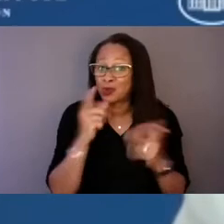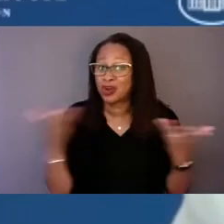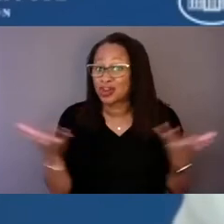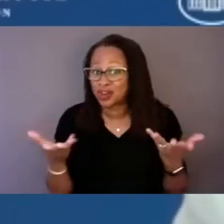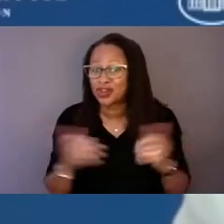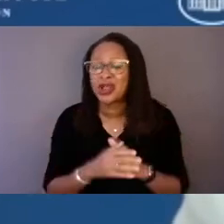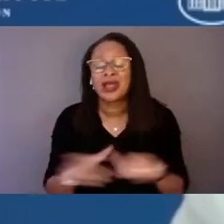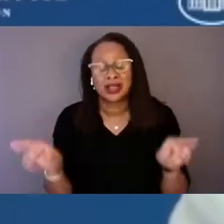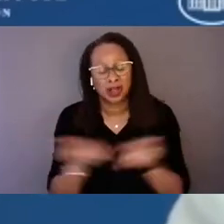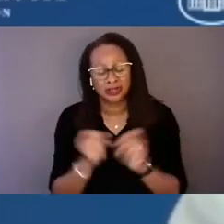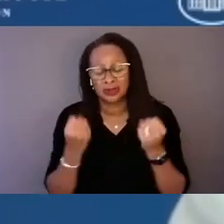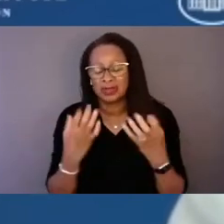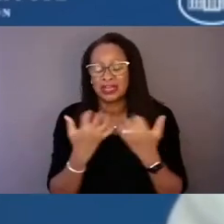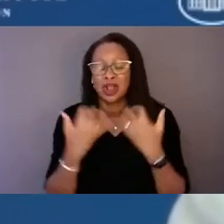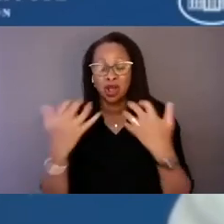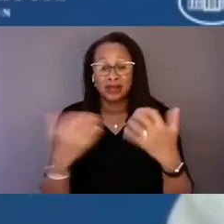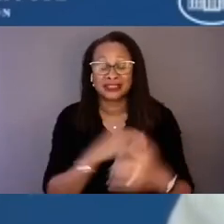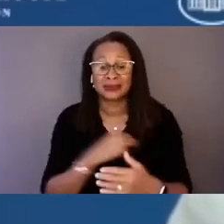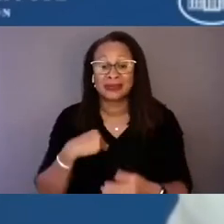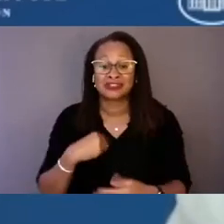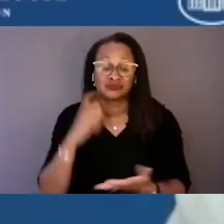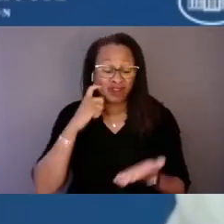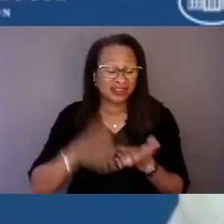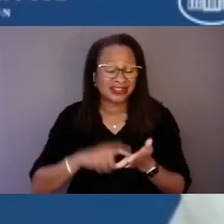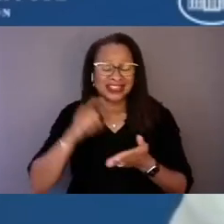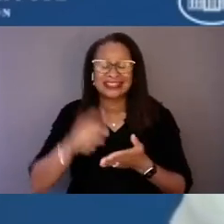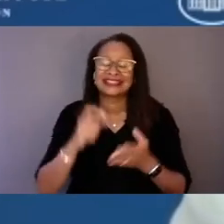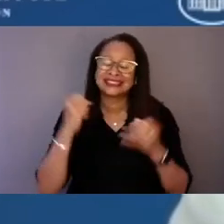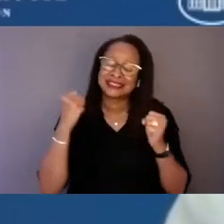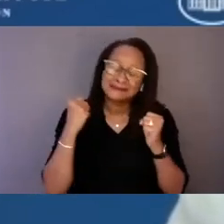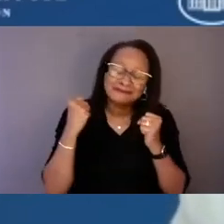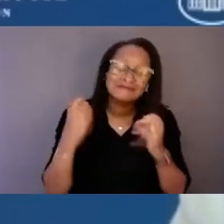recognize this is decades long of a challenge